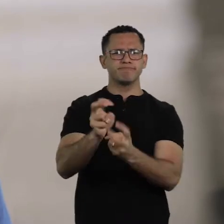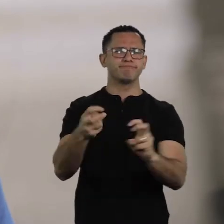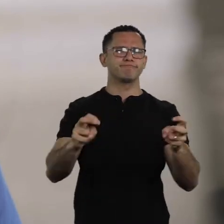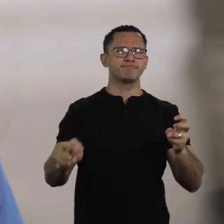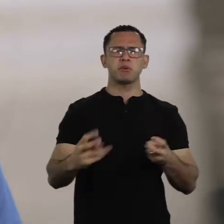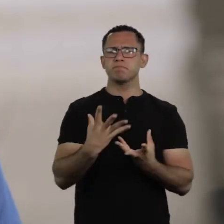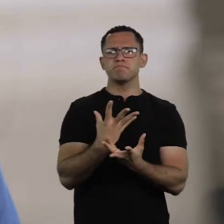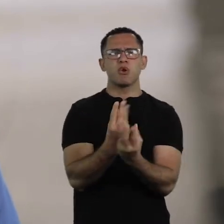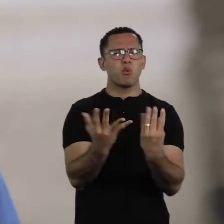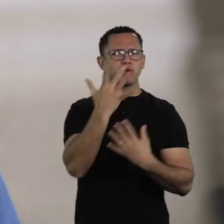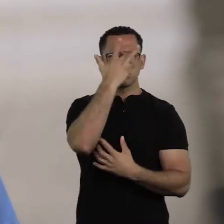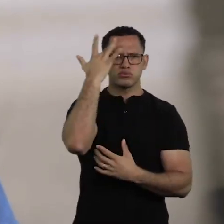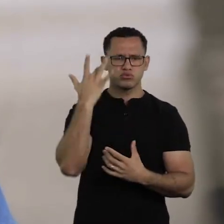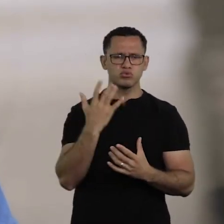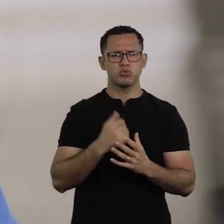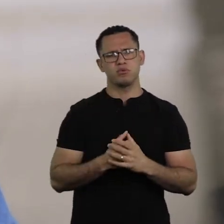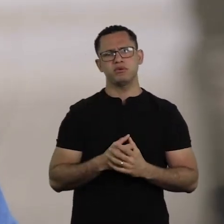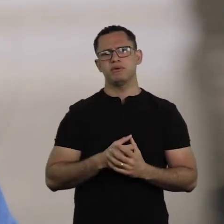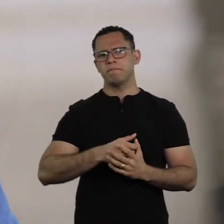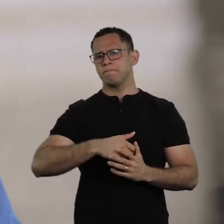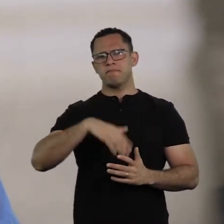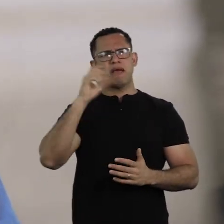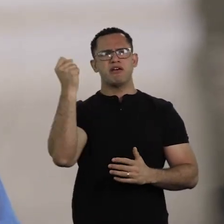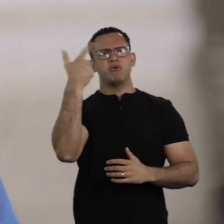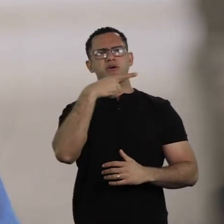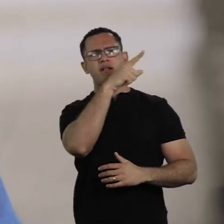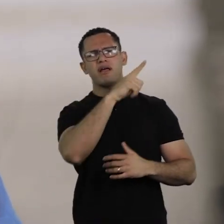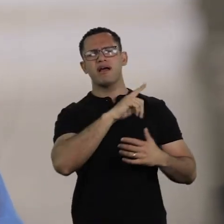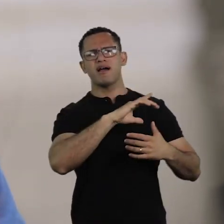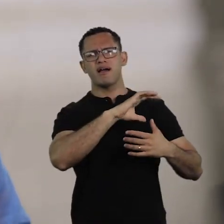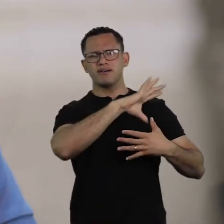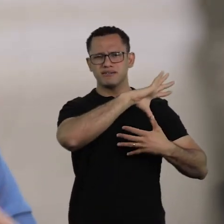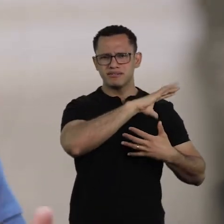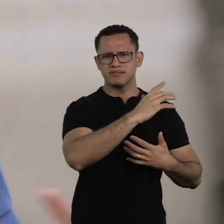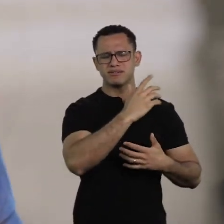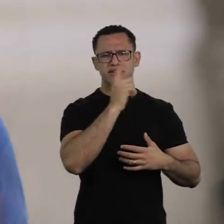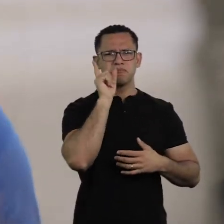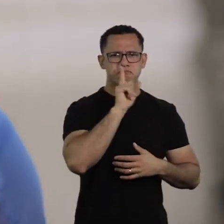This is more than the people killed